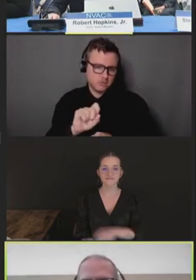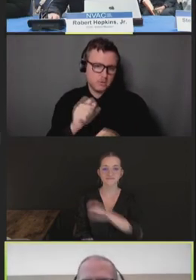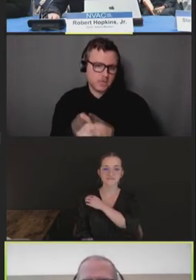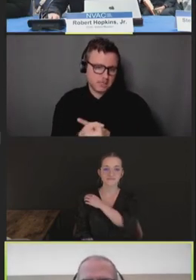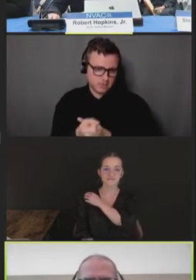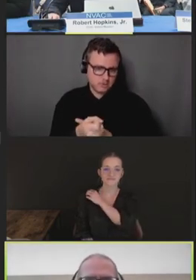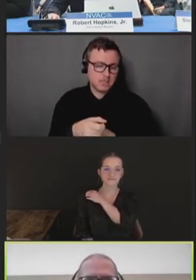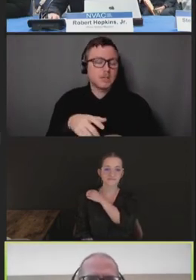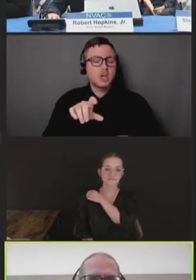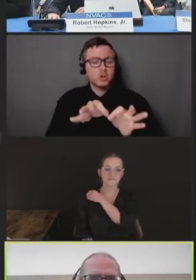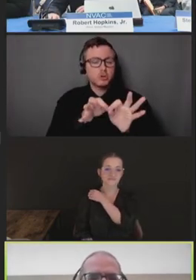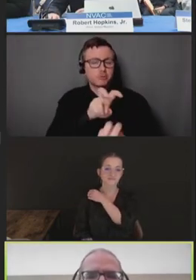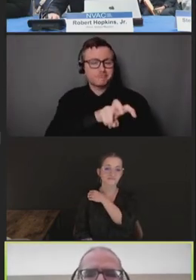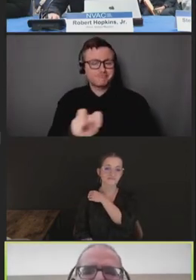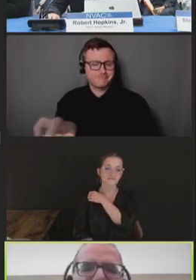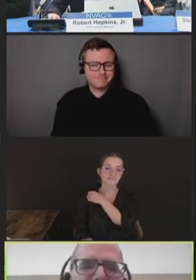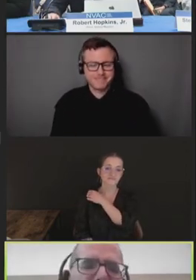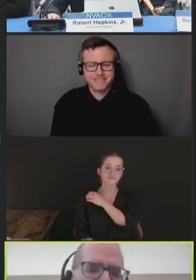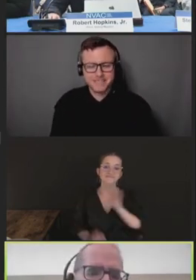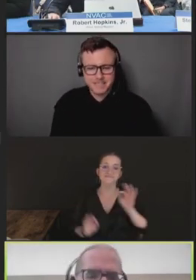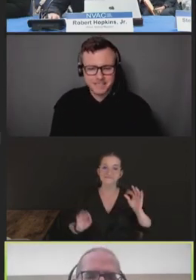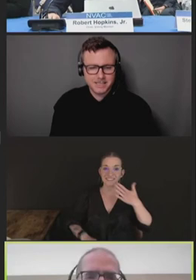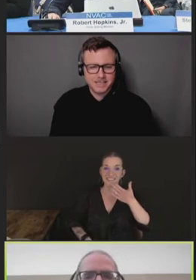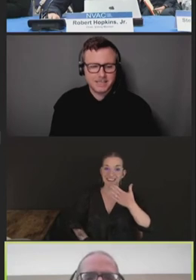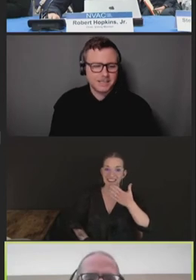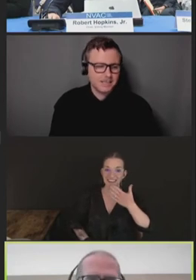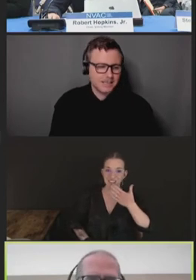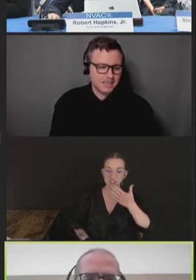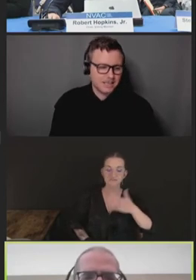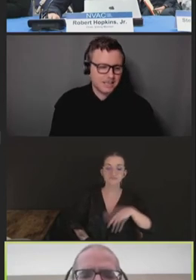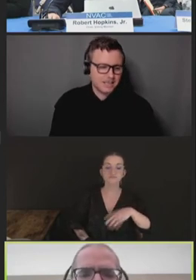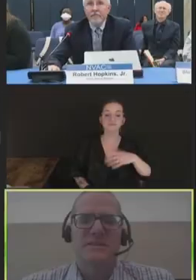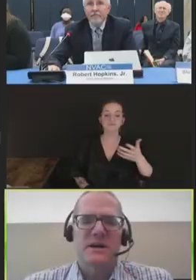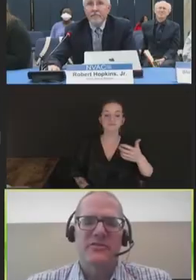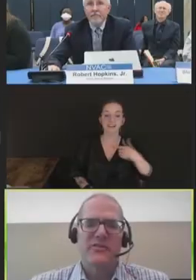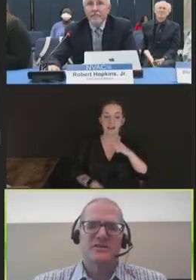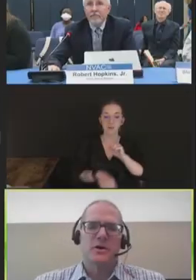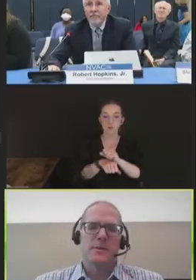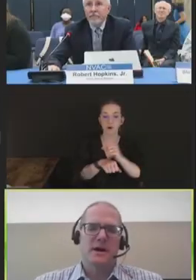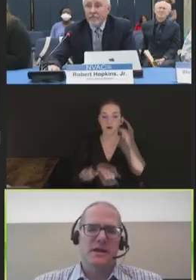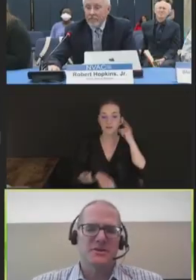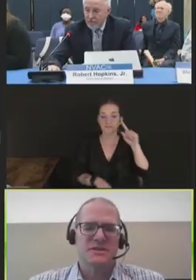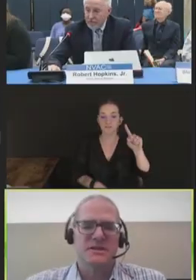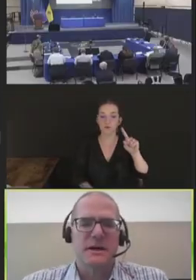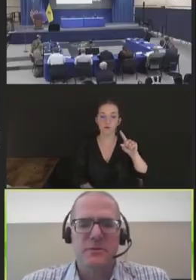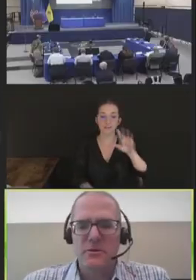Matthew Sylte: Thank you very much. I work for the Center for Veterinary Biologics, and I'm